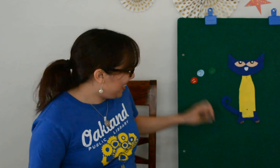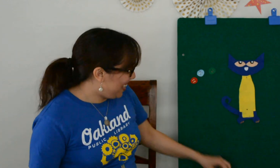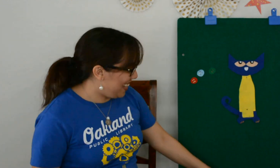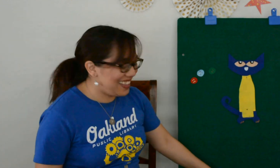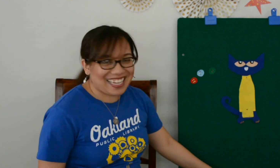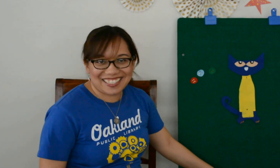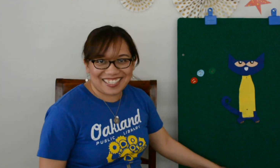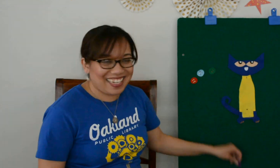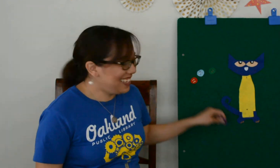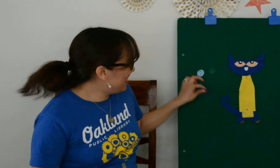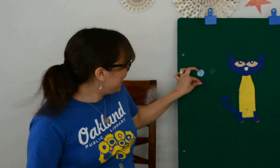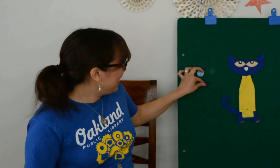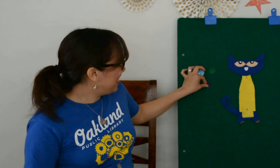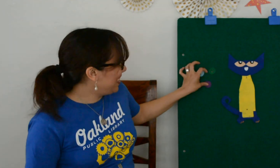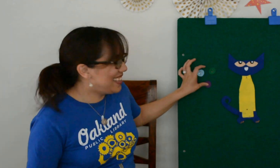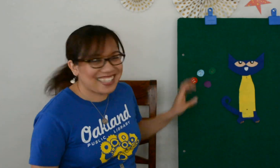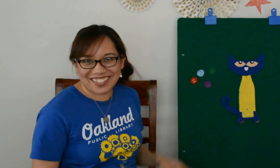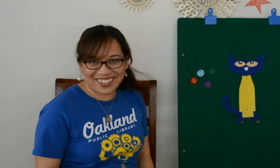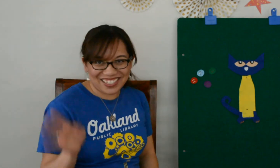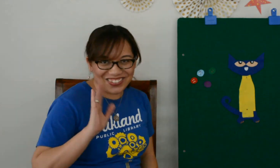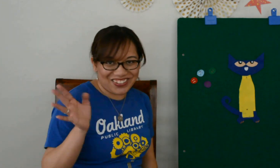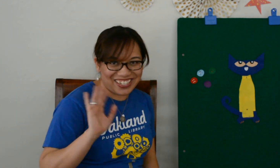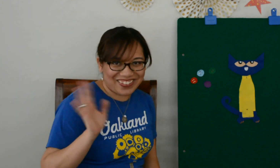And that’s the end. Thank you guys for joining me.